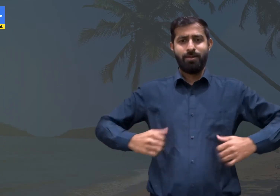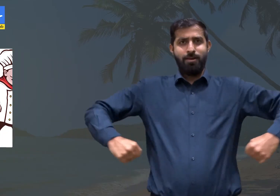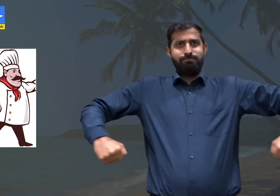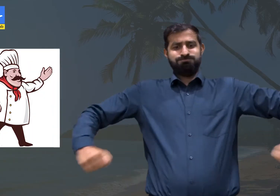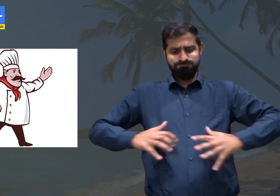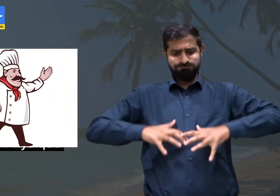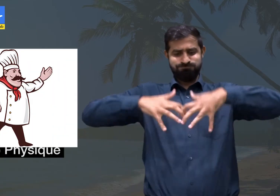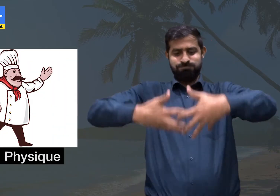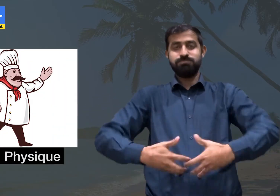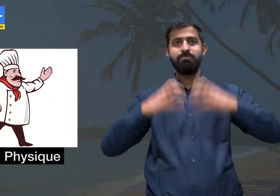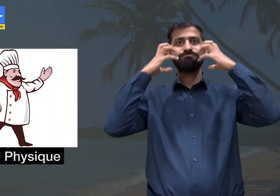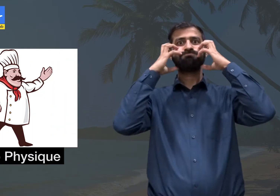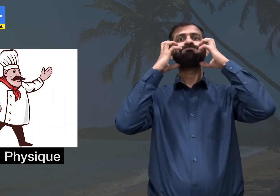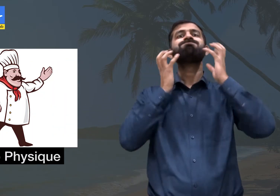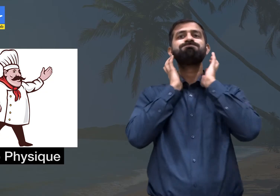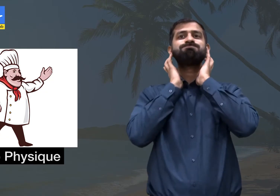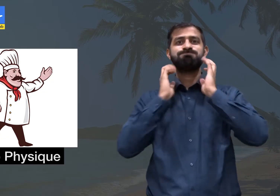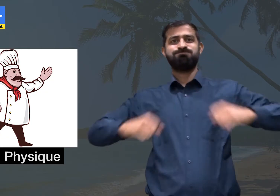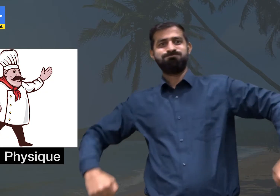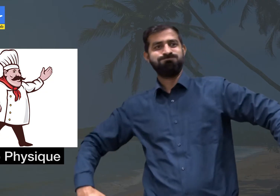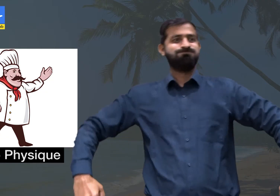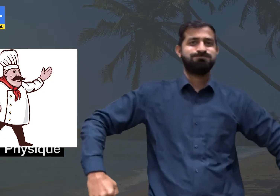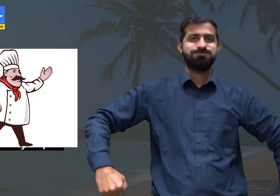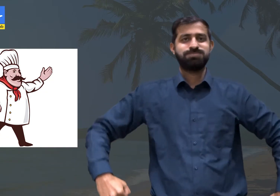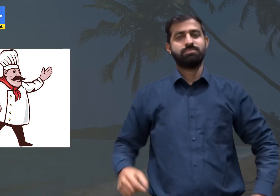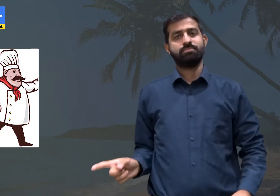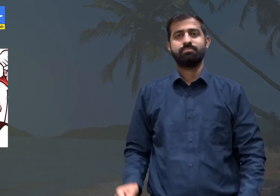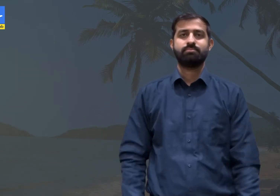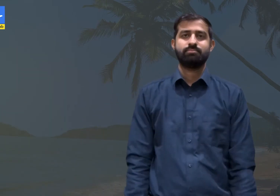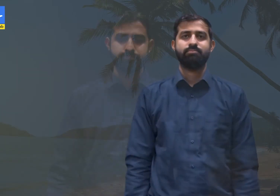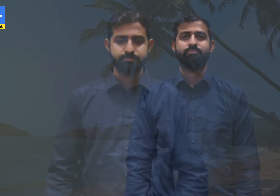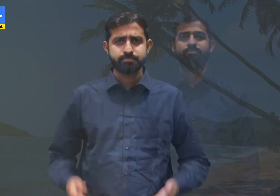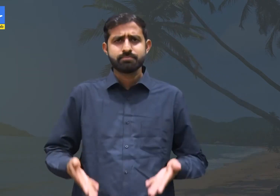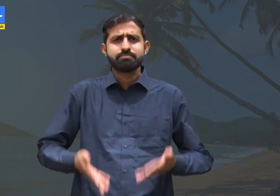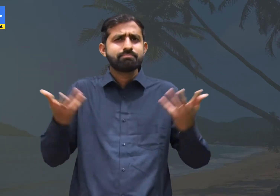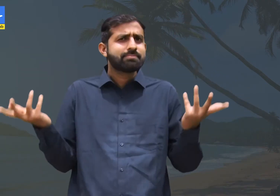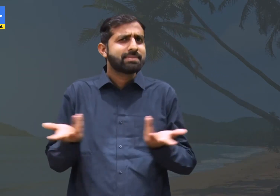Having a pleasantly soft rounded body.